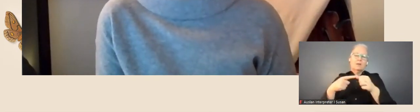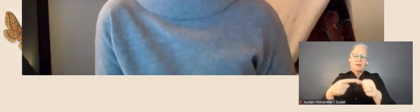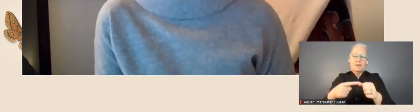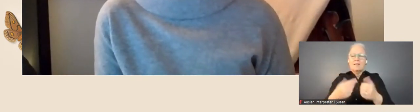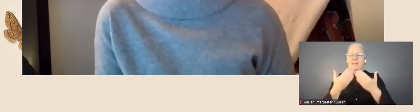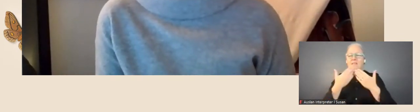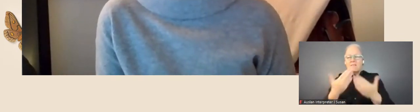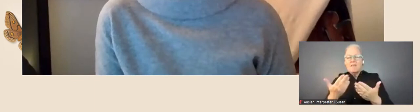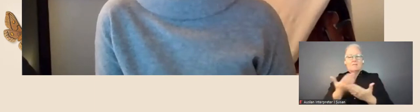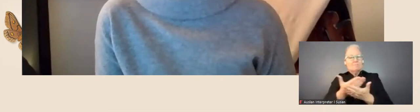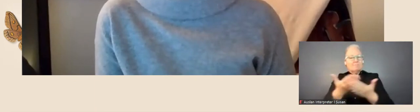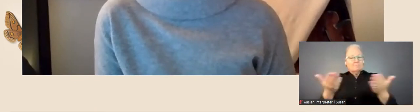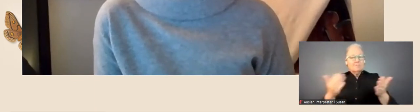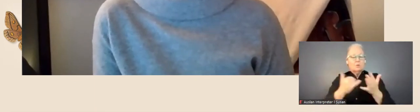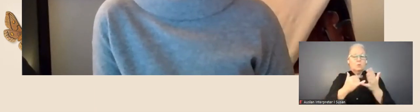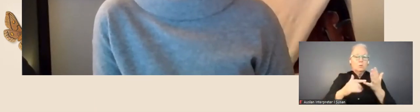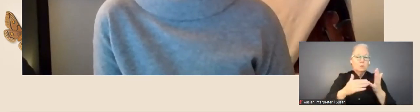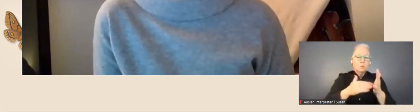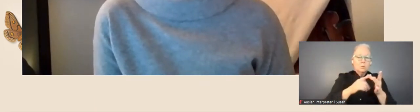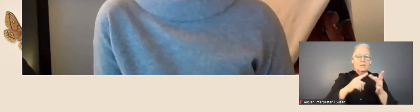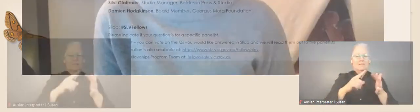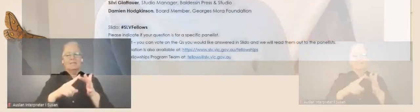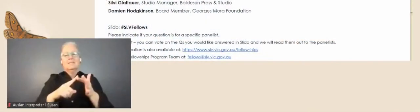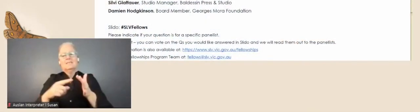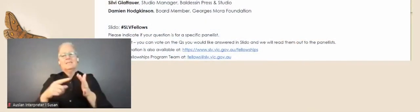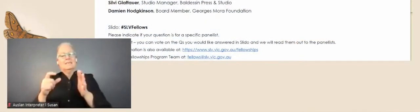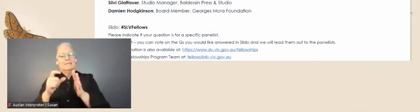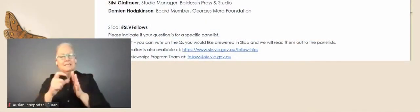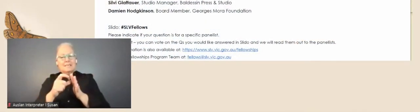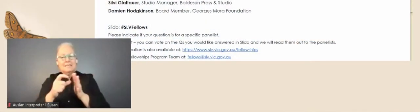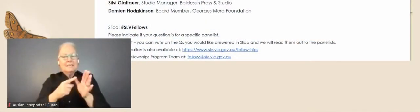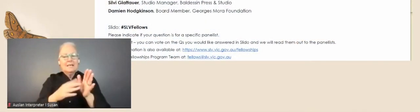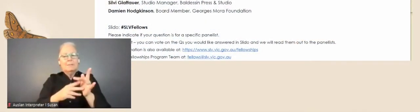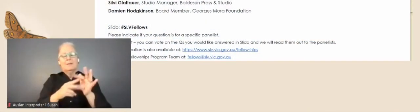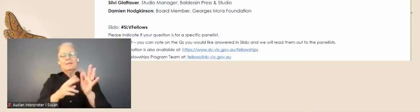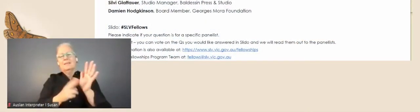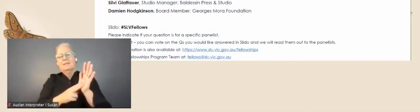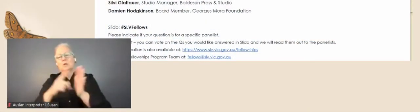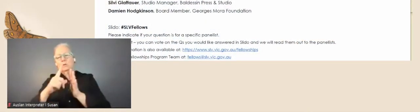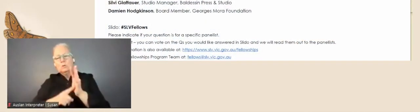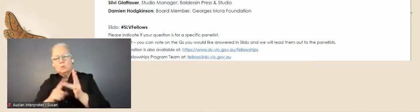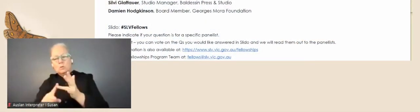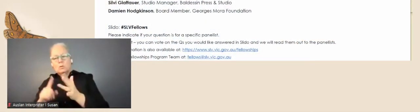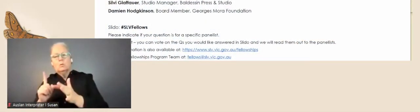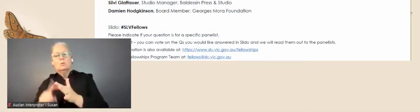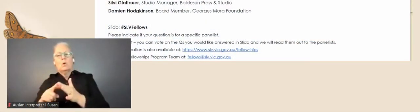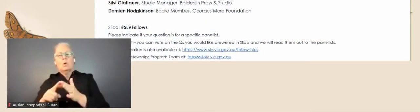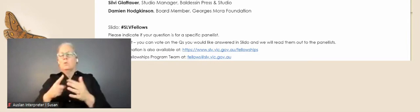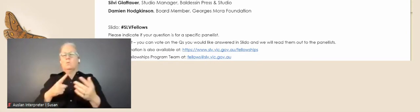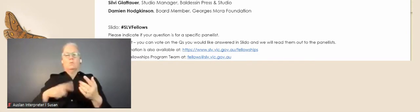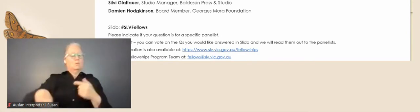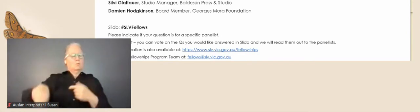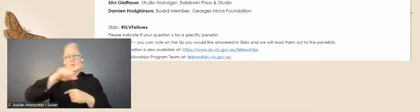Silvi, Damien, for speaking with us this evening, and please all join me here on the Zoom stage.